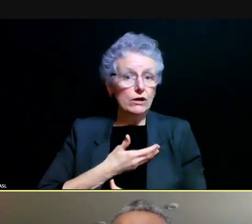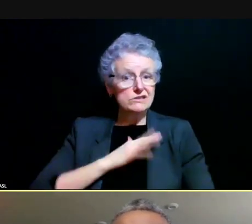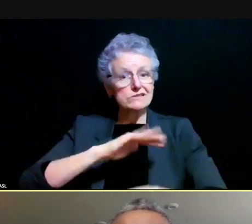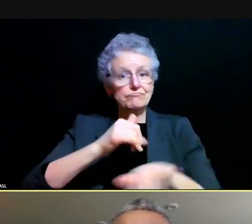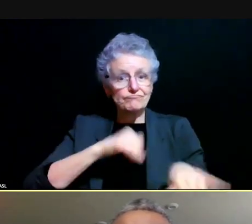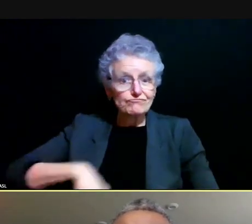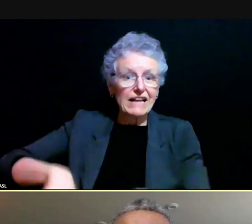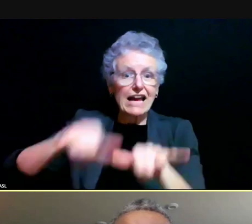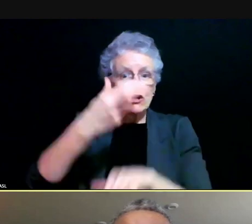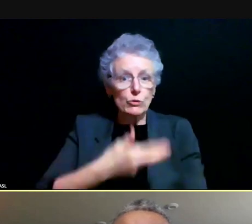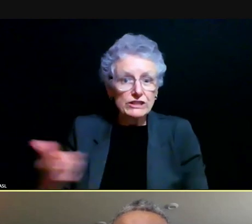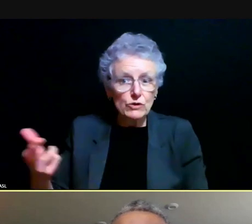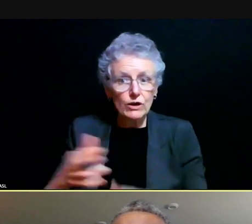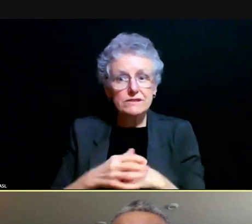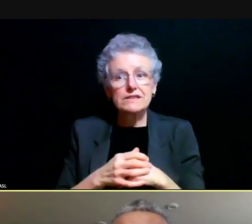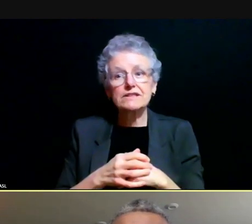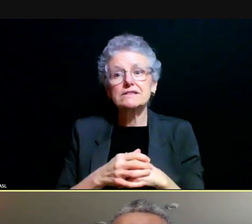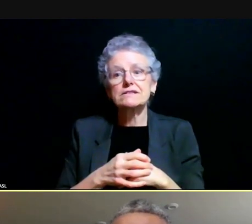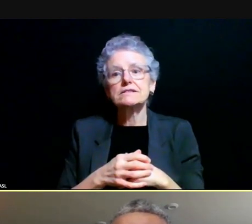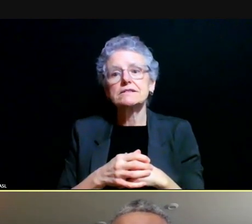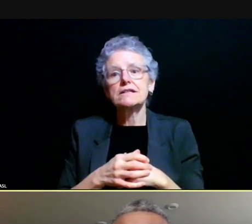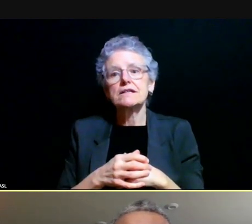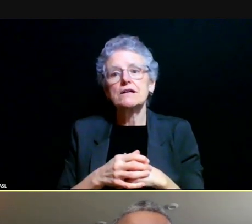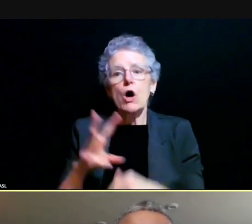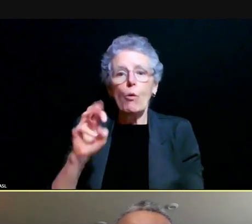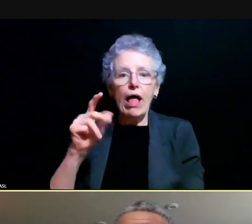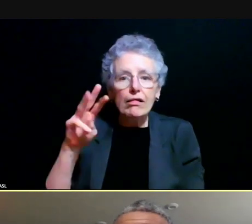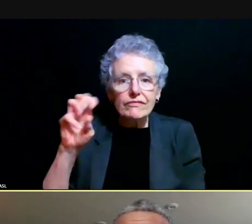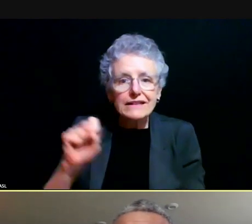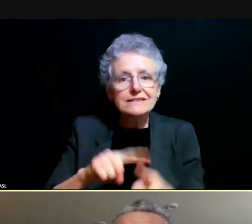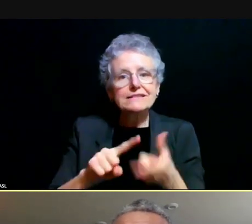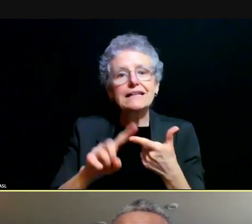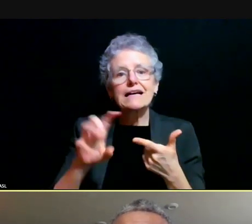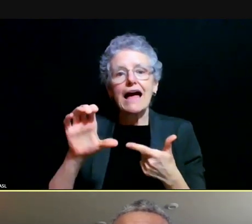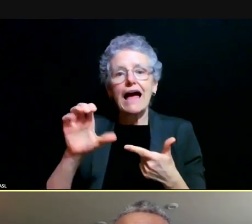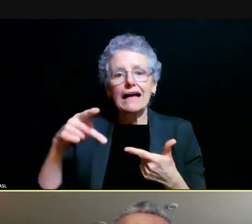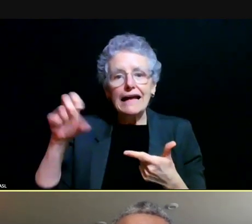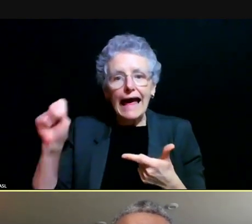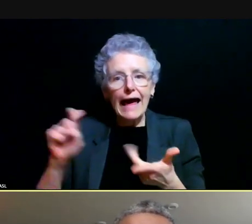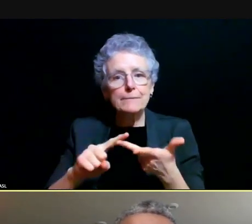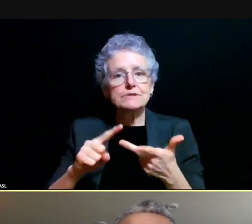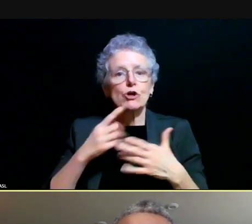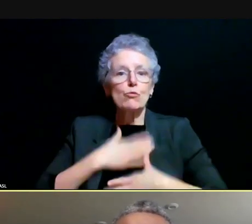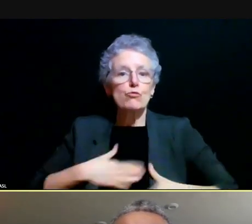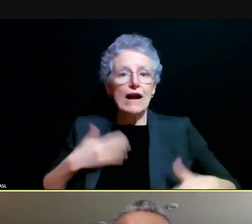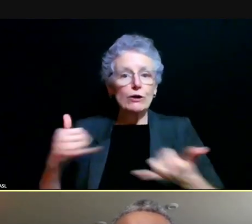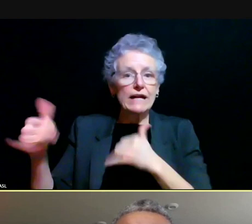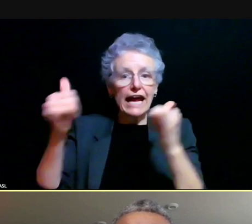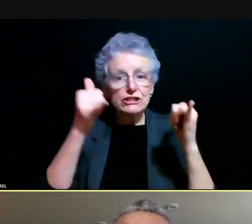and available, whether it's Wolverine wellness, caps recreation sports. Well, one of the things that we're doing